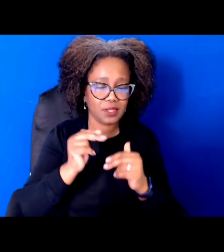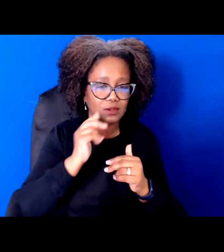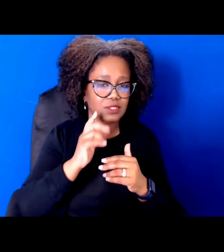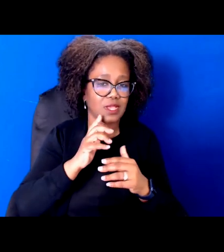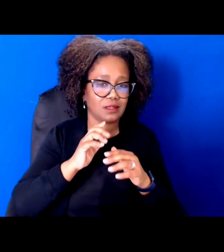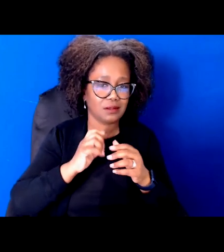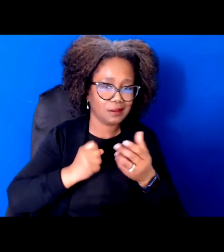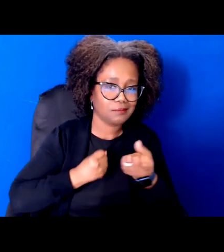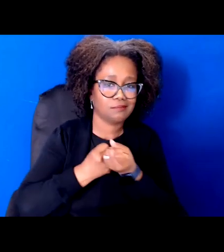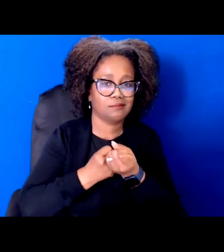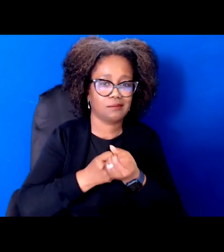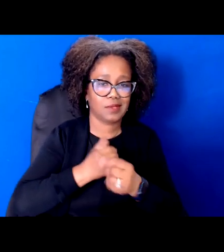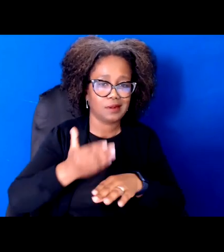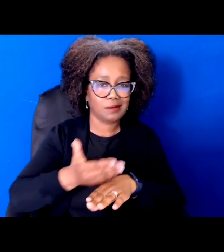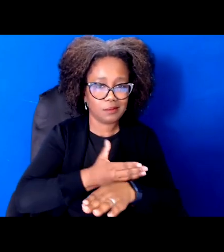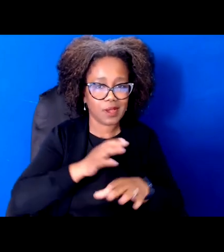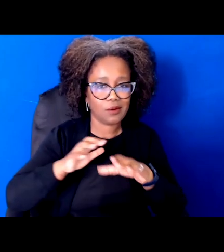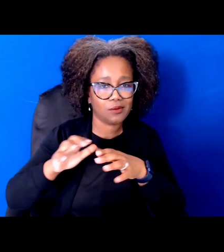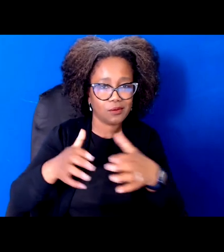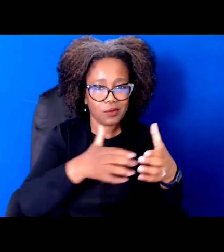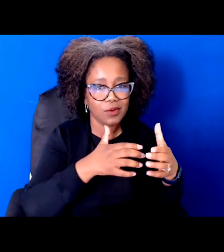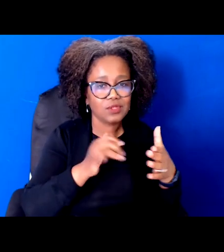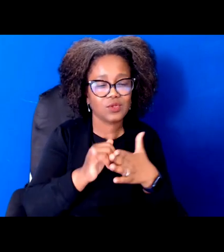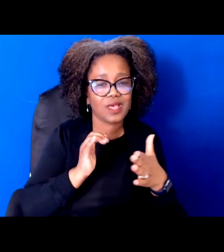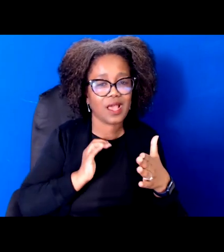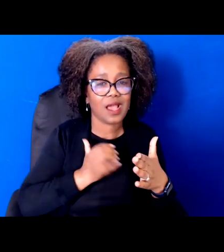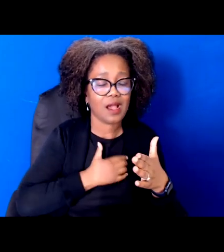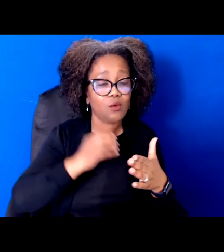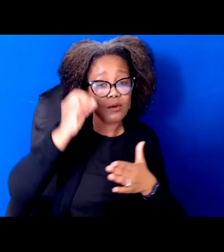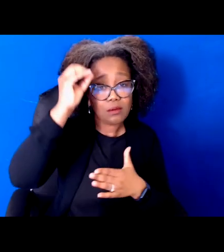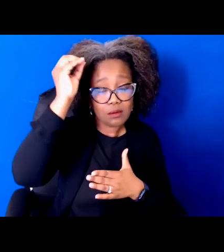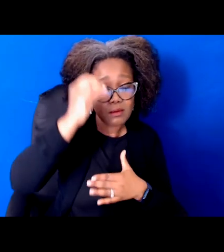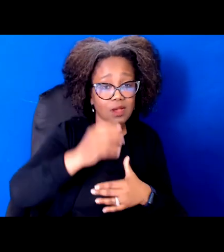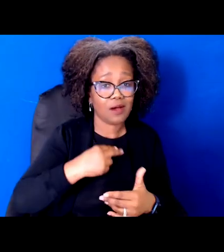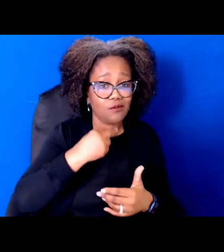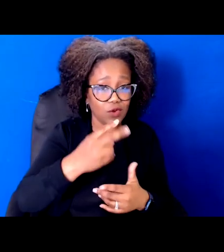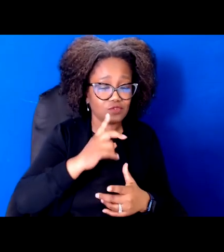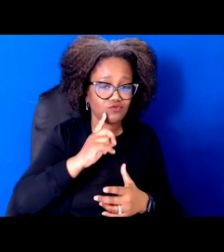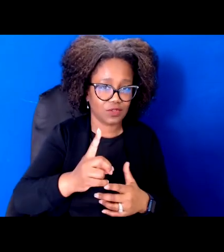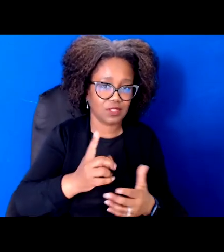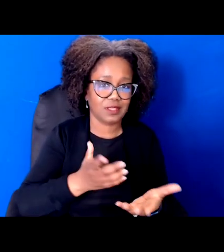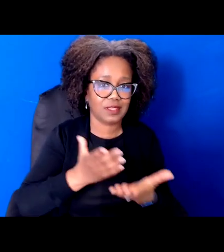and our needs and our voices actually carry greater weight among decision makers in our society overall.